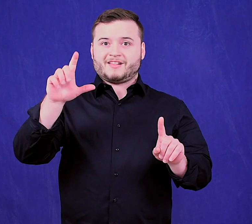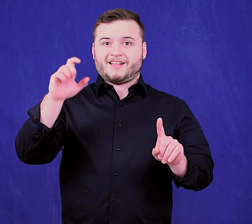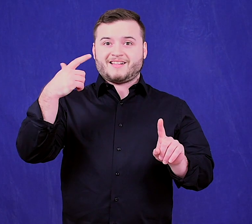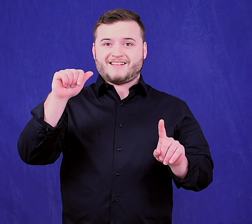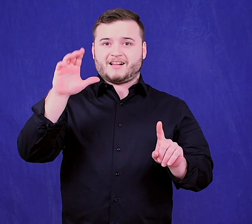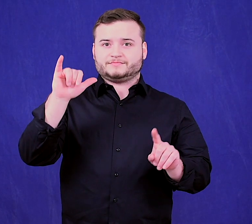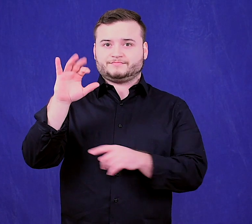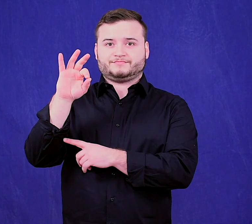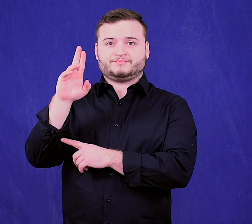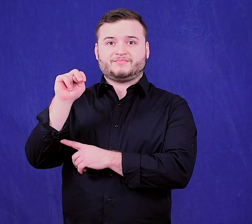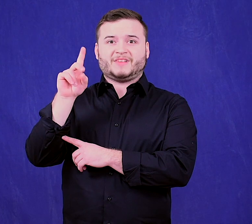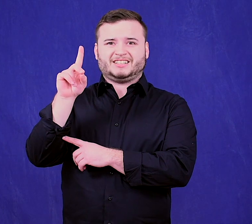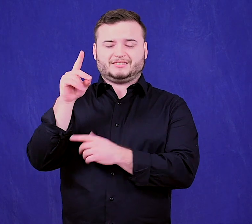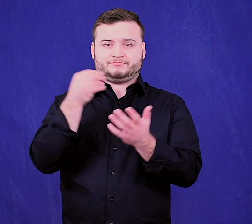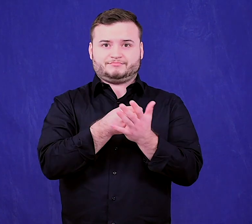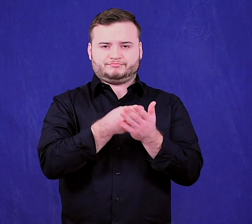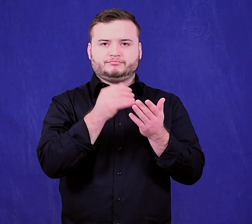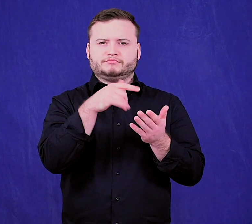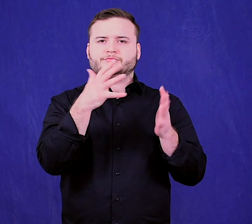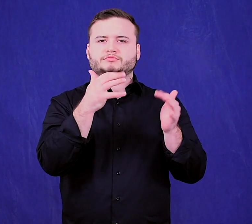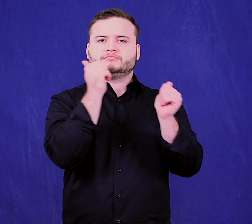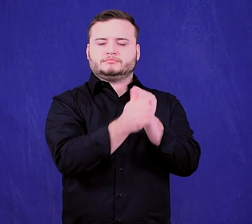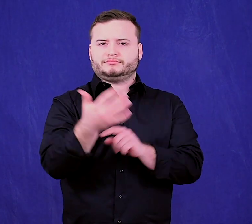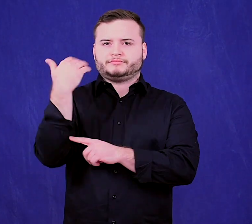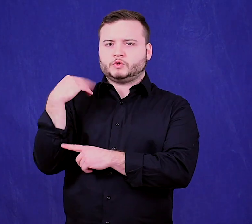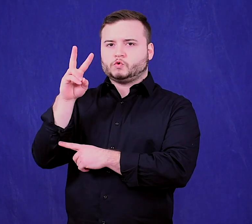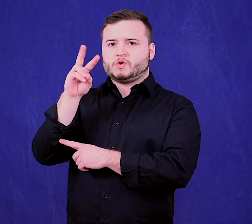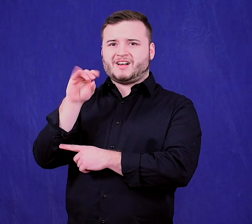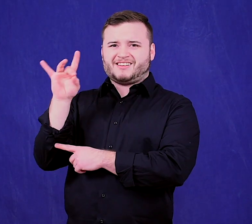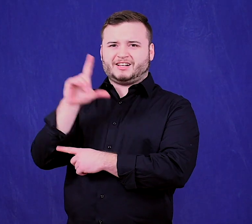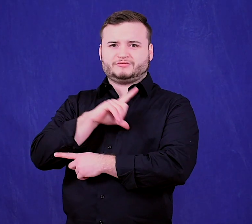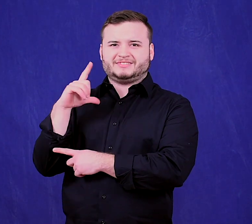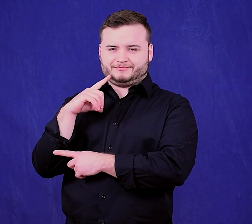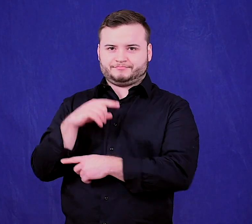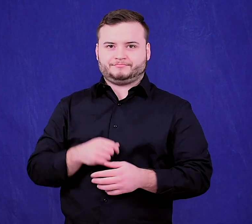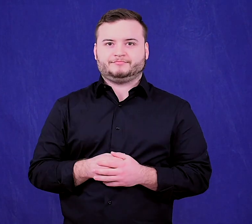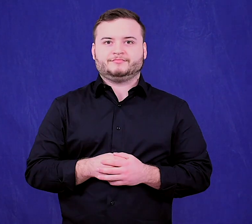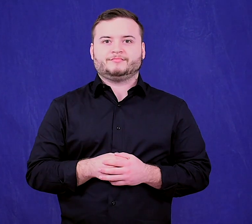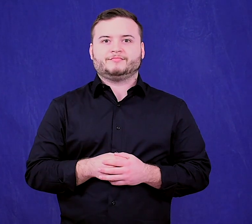The Minnesota Historical Society selected Thompson Hall to be